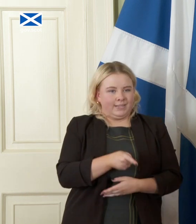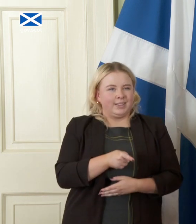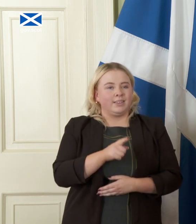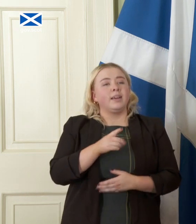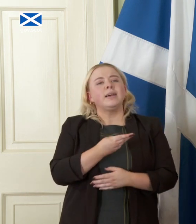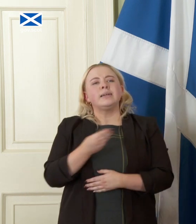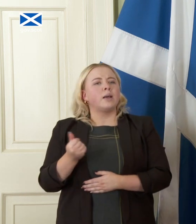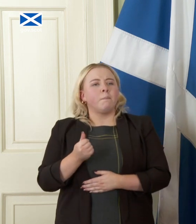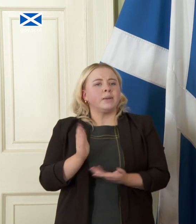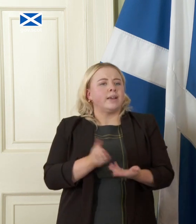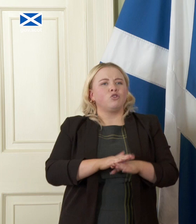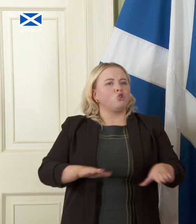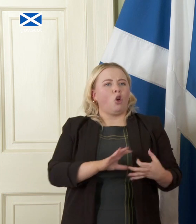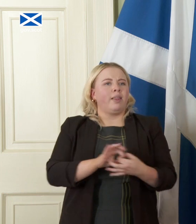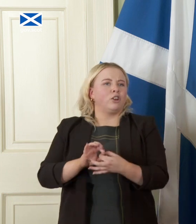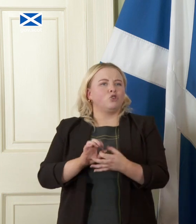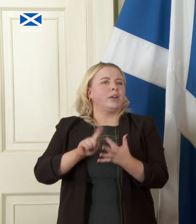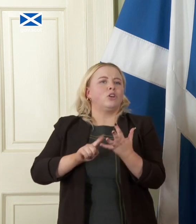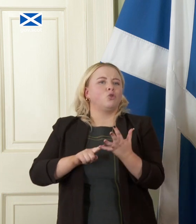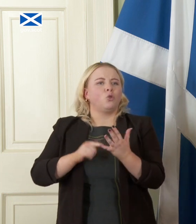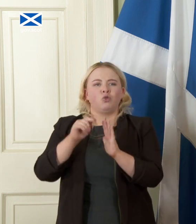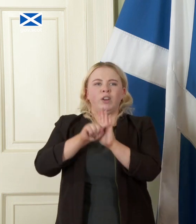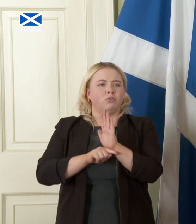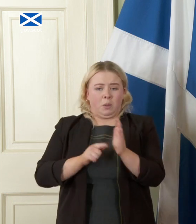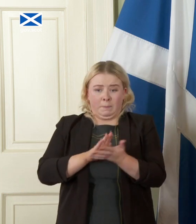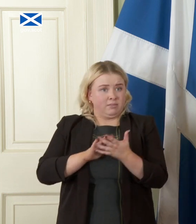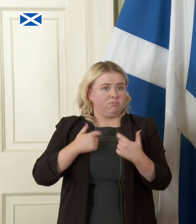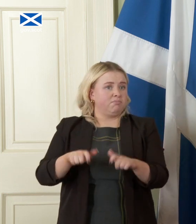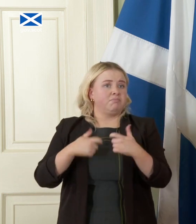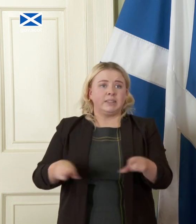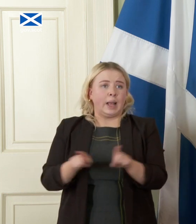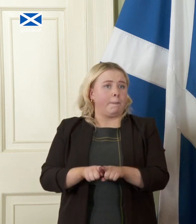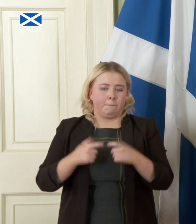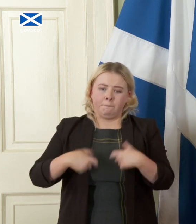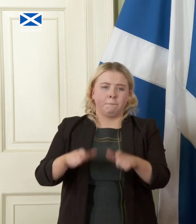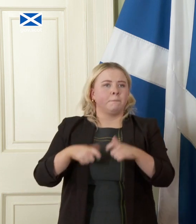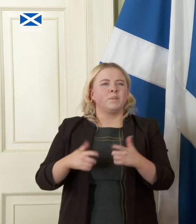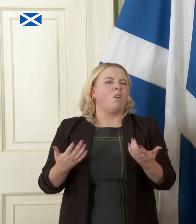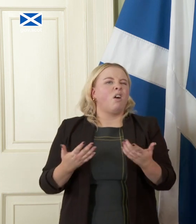regulation so would continue as is business training management consultancy for example